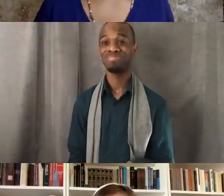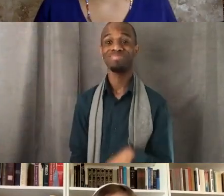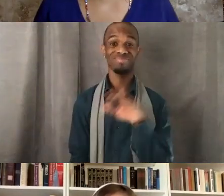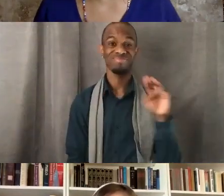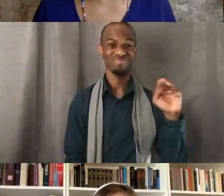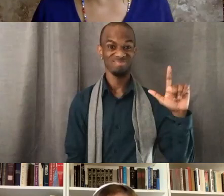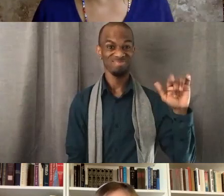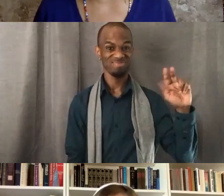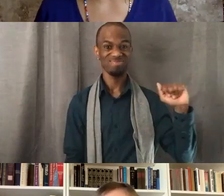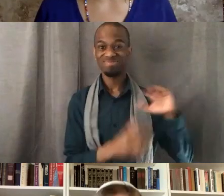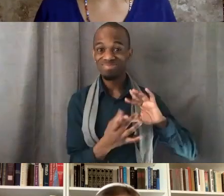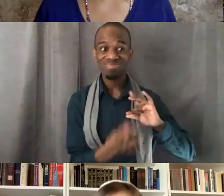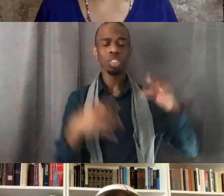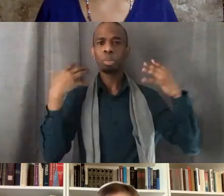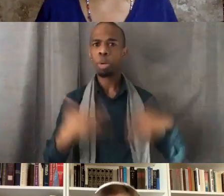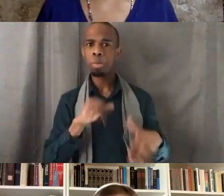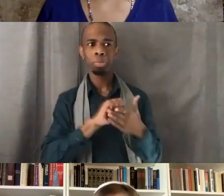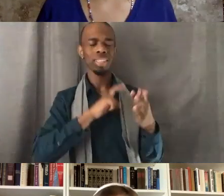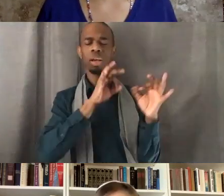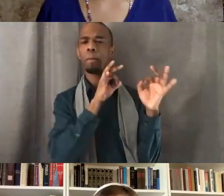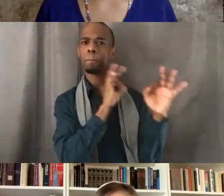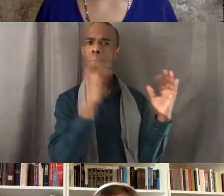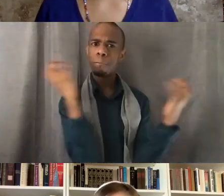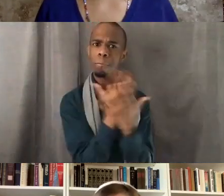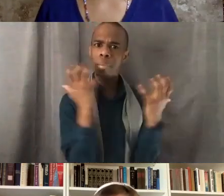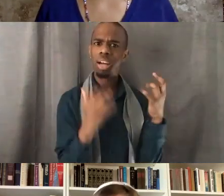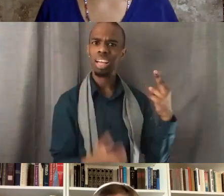That's a major deal, that's a major deal and